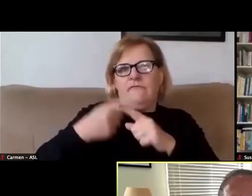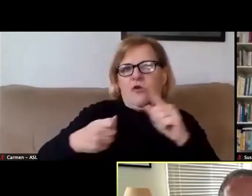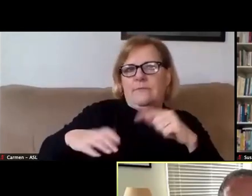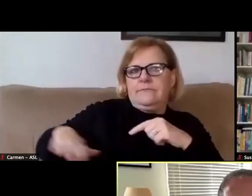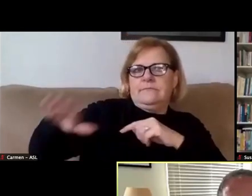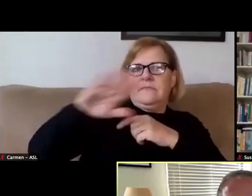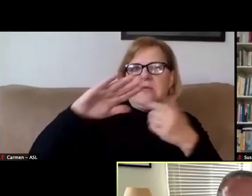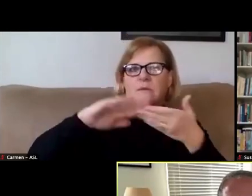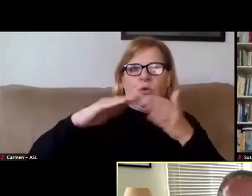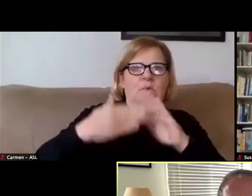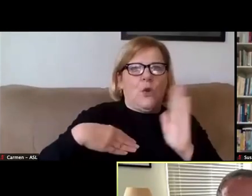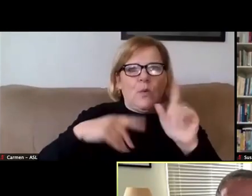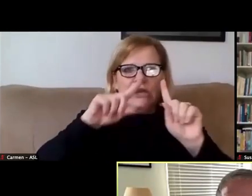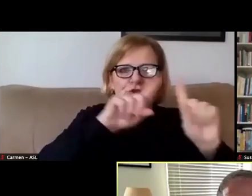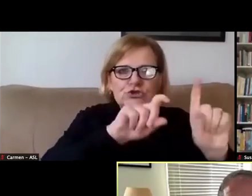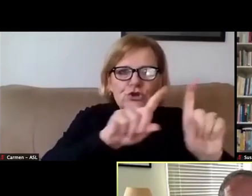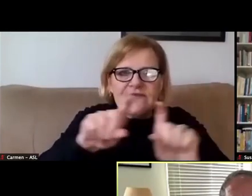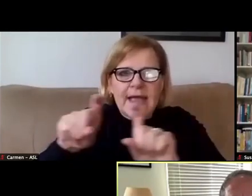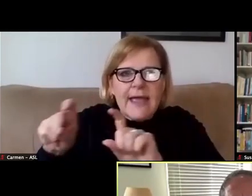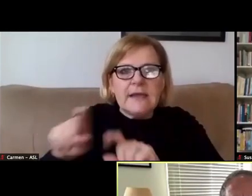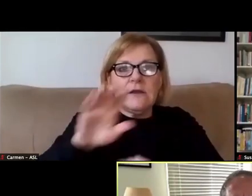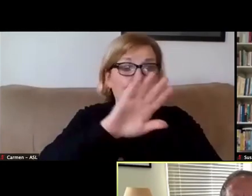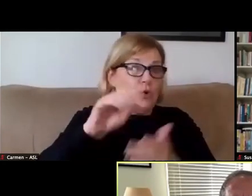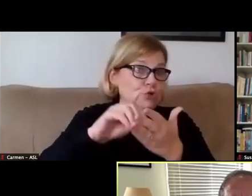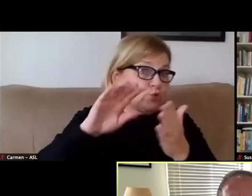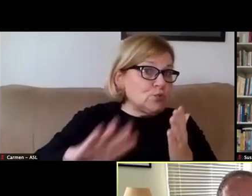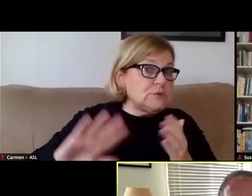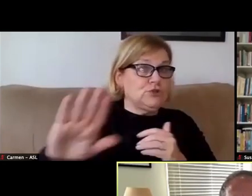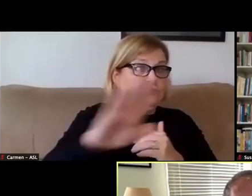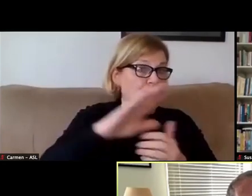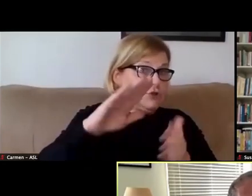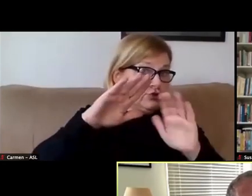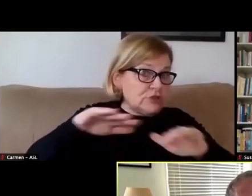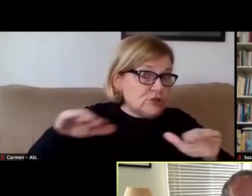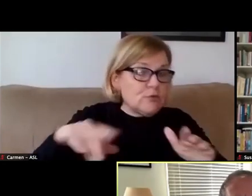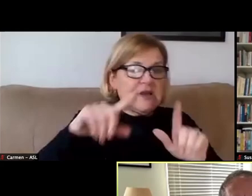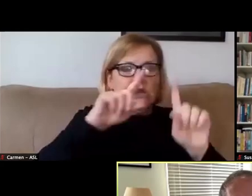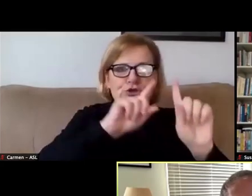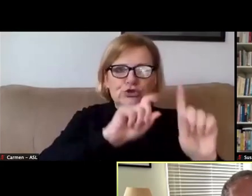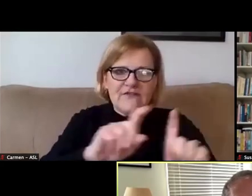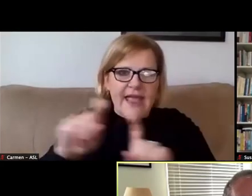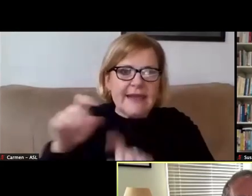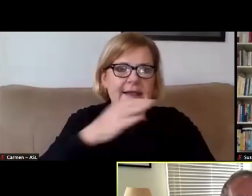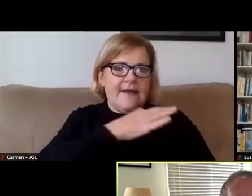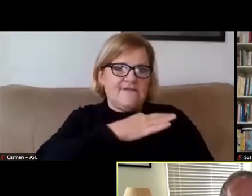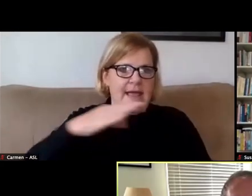We surveyed your students, your children. We surveyed faculty and staff.